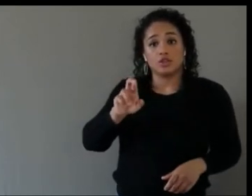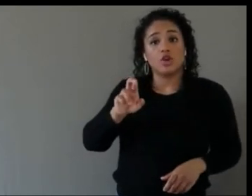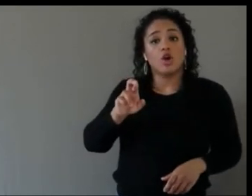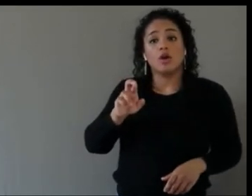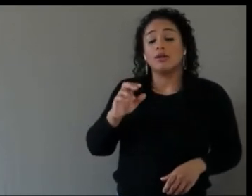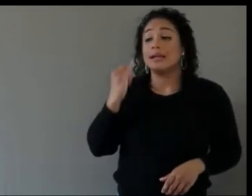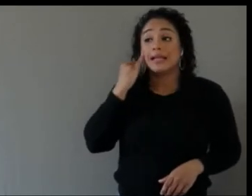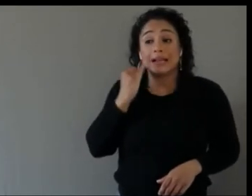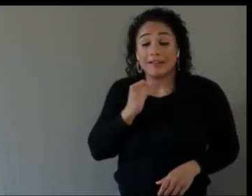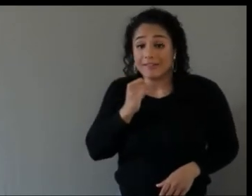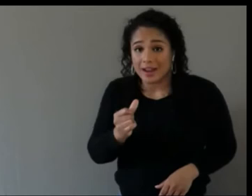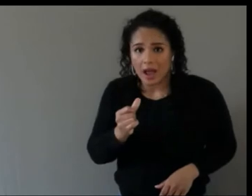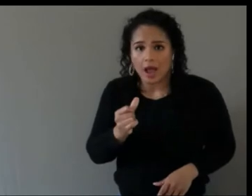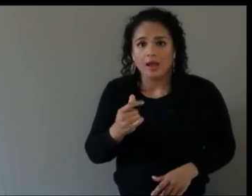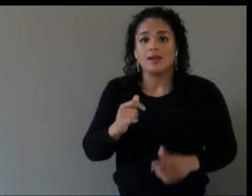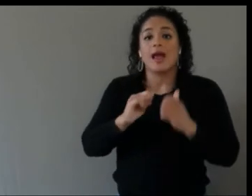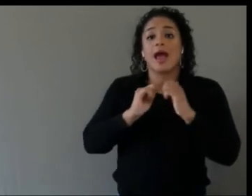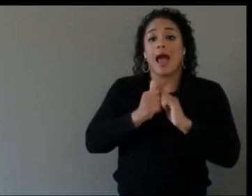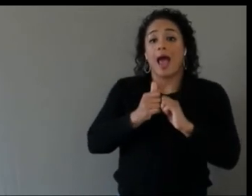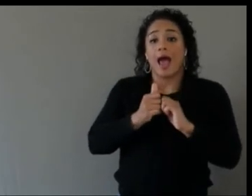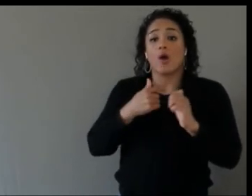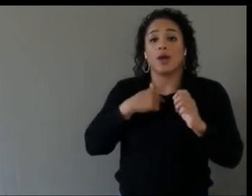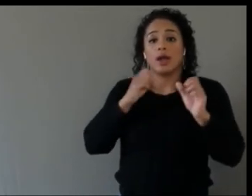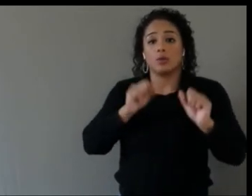disabilities in these roles?